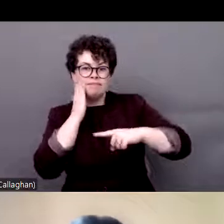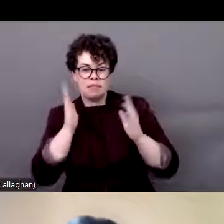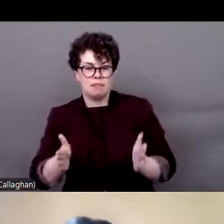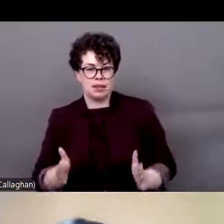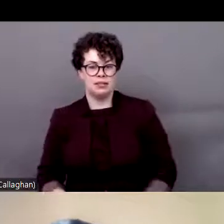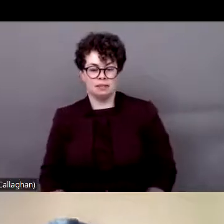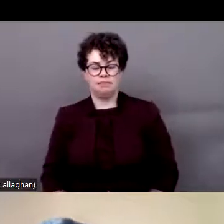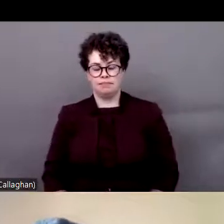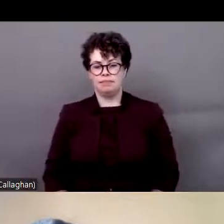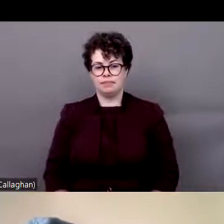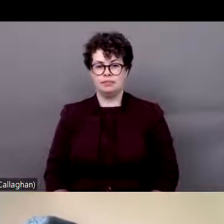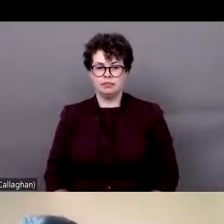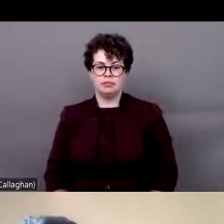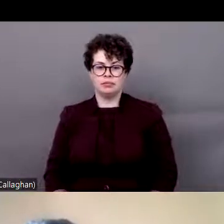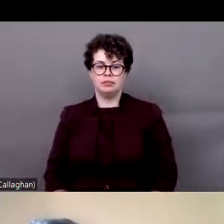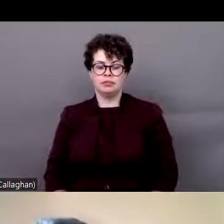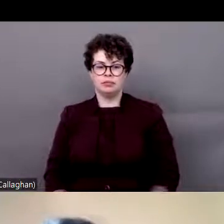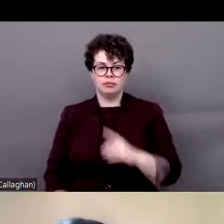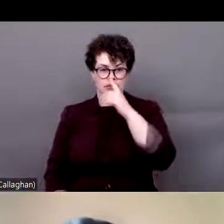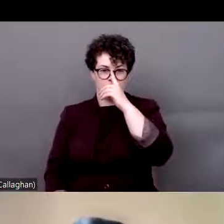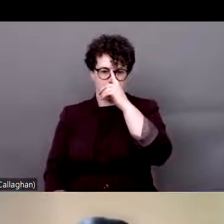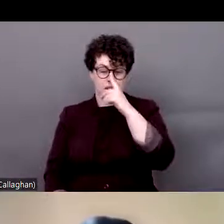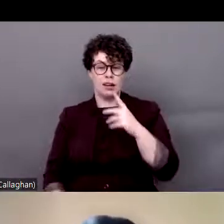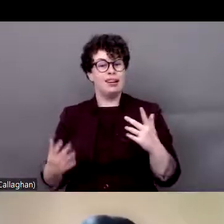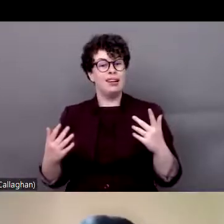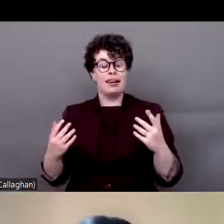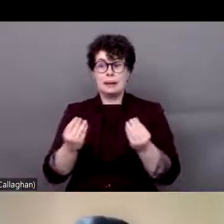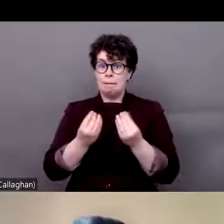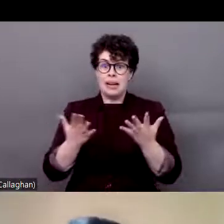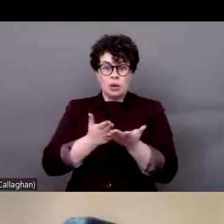violations against persons with disabilities, especially Black